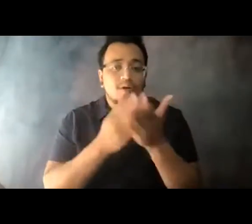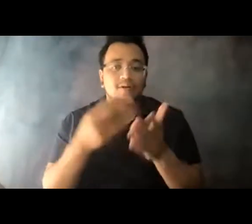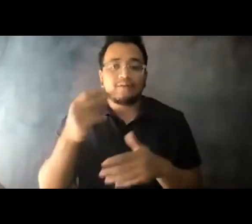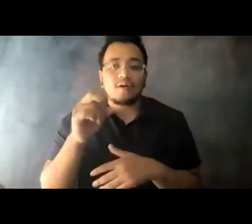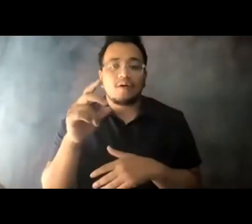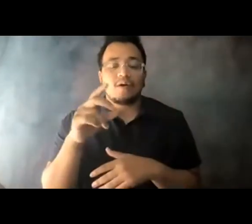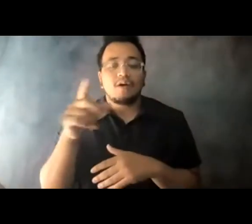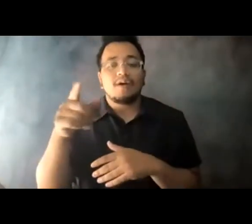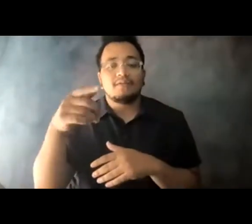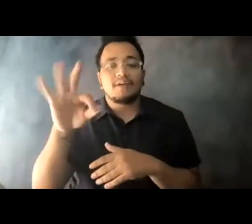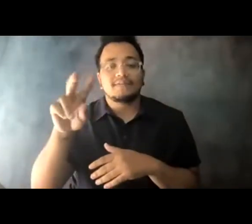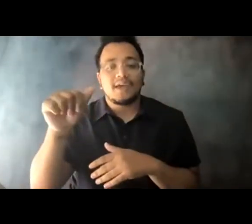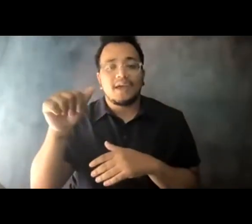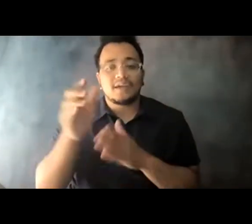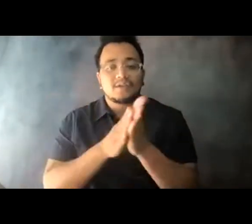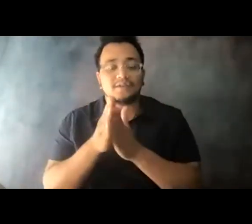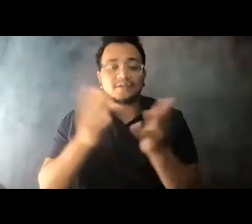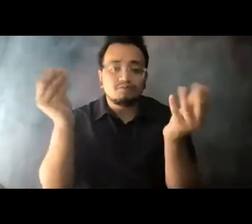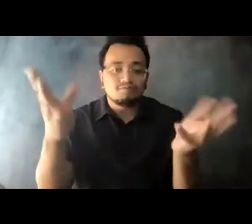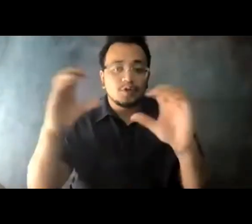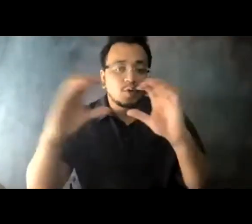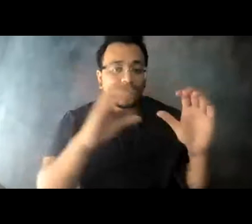riders, occasional riders, and those who are not